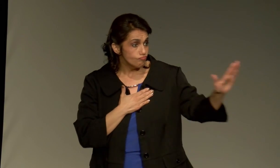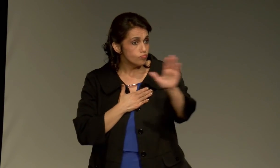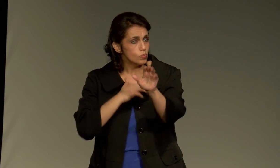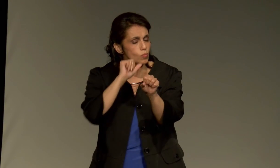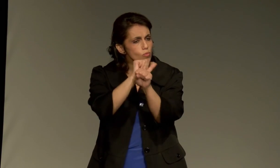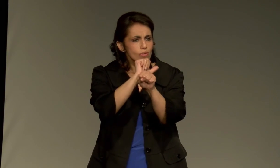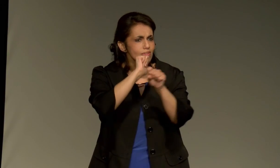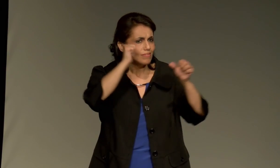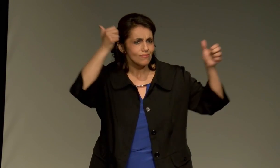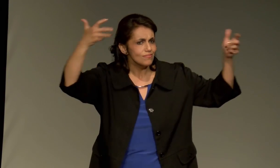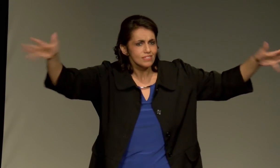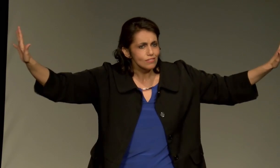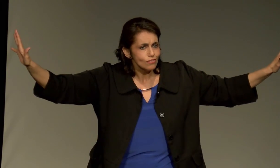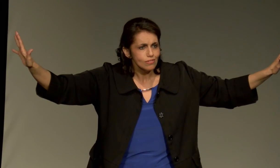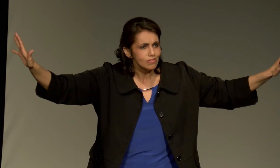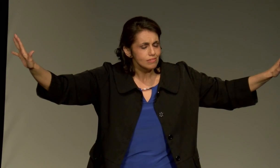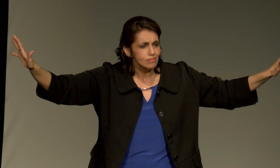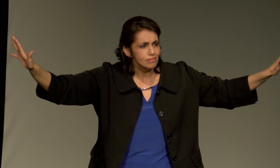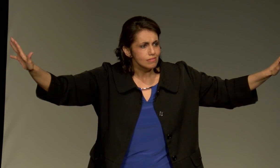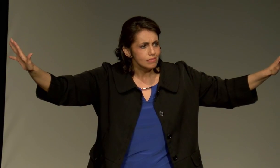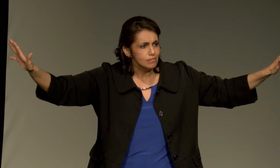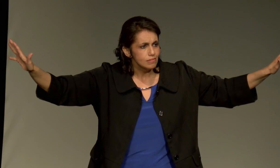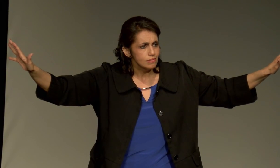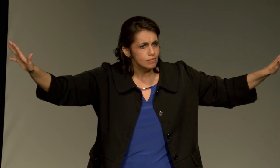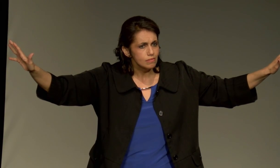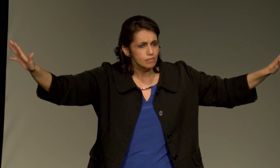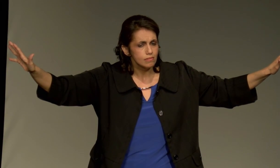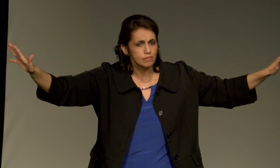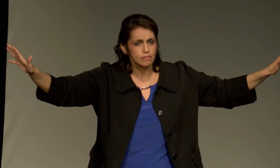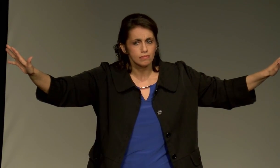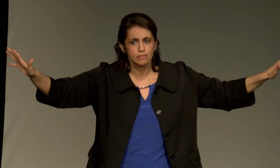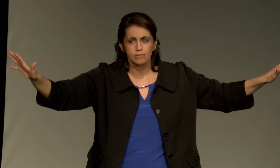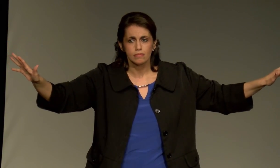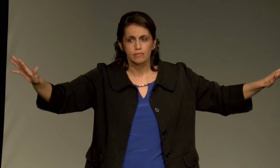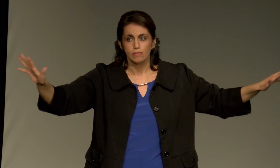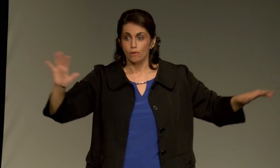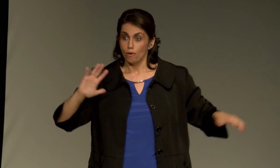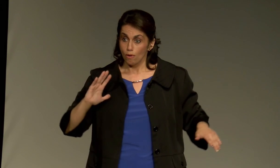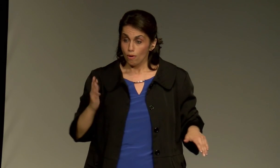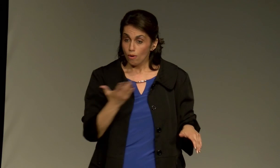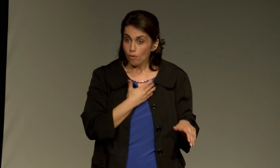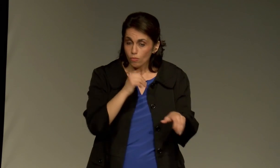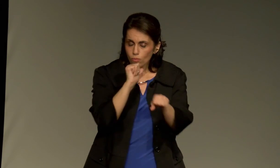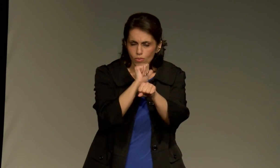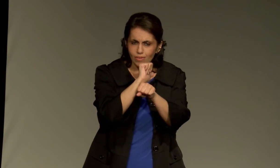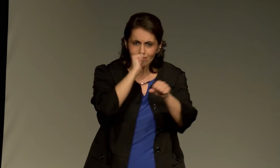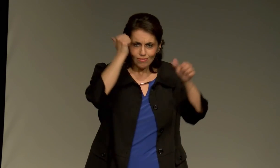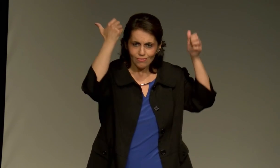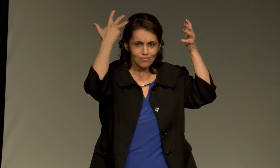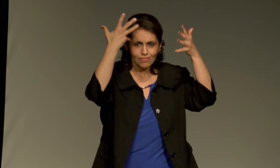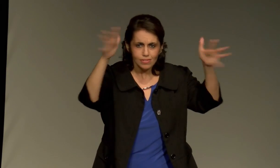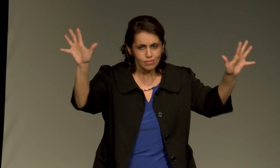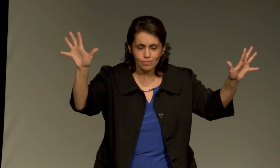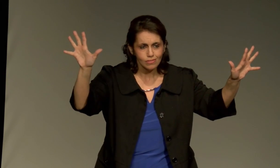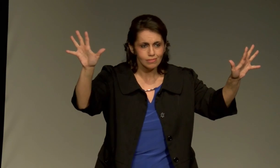Until the day that those things don't happen anymore, my work, your work, our work is not